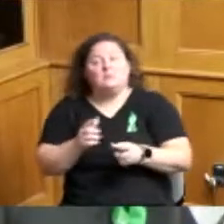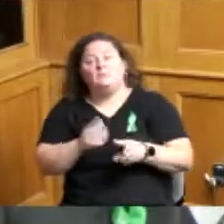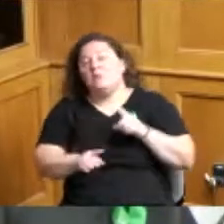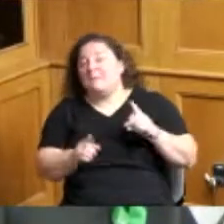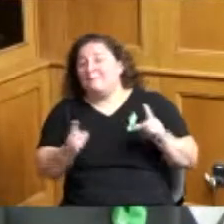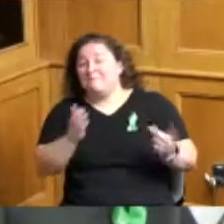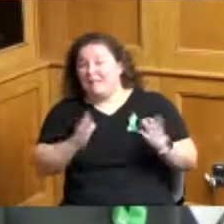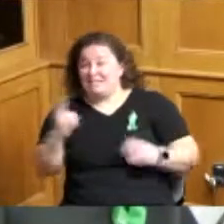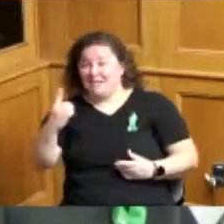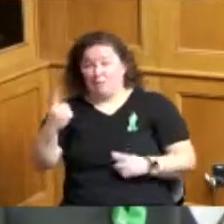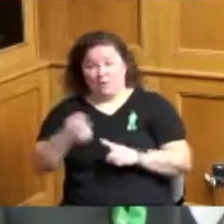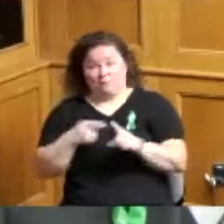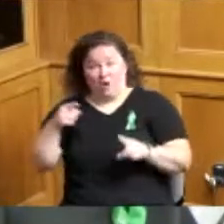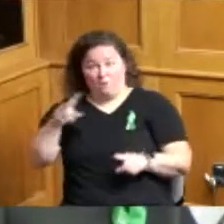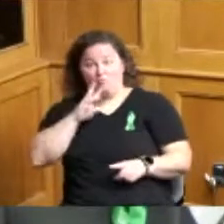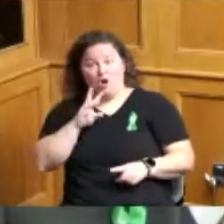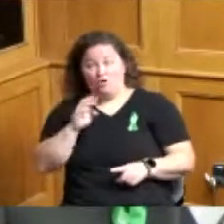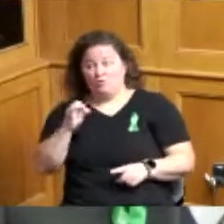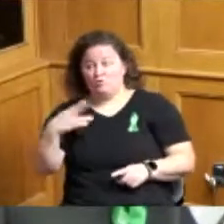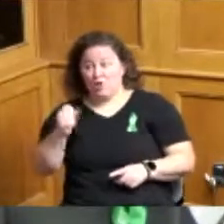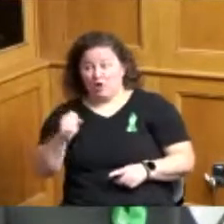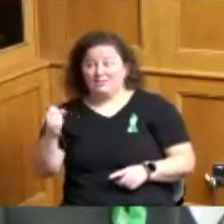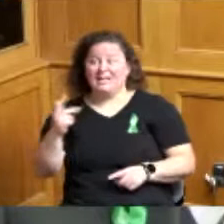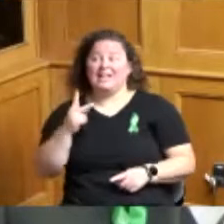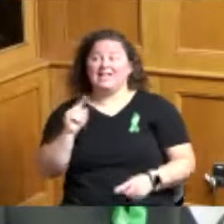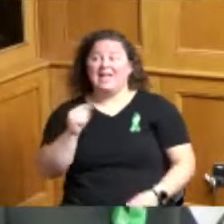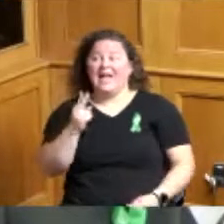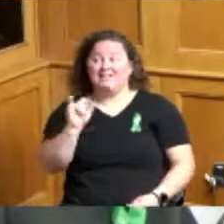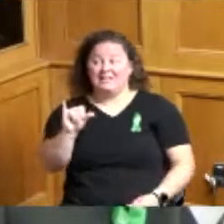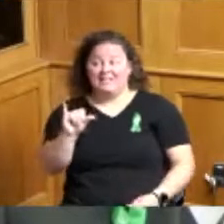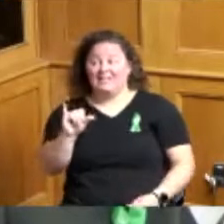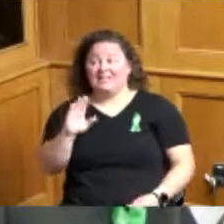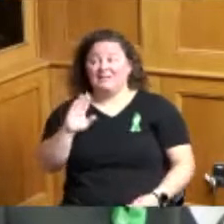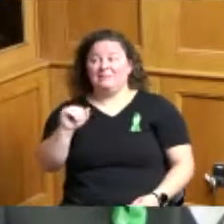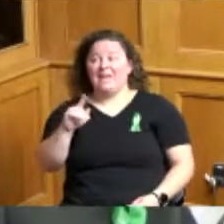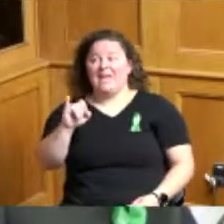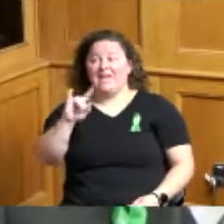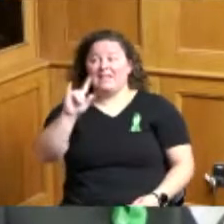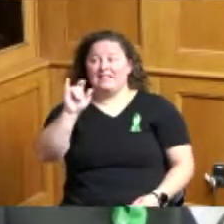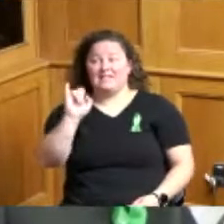that looks like and I don't know about you you your offices but I've gotten multiple calls